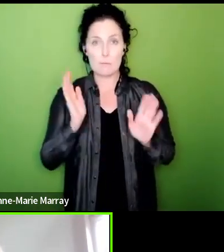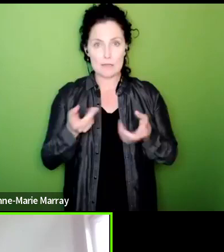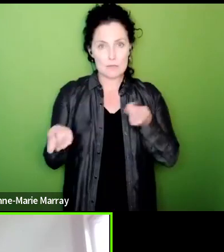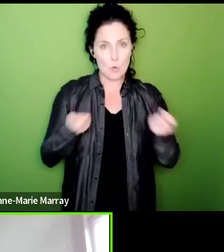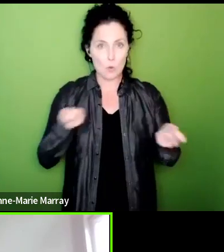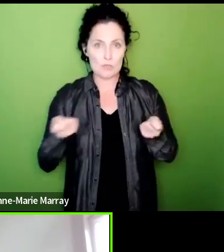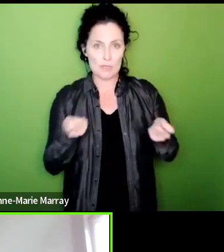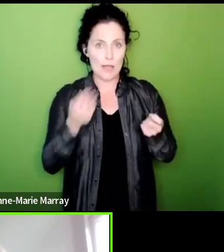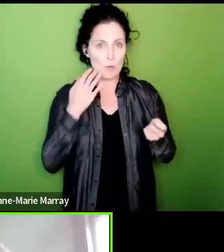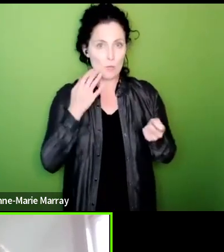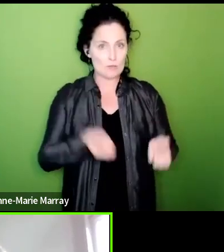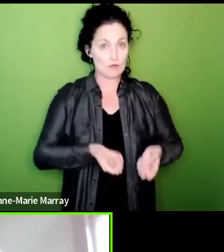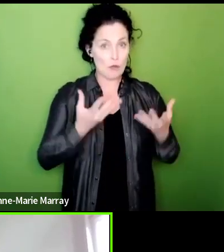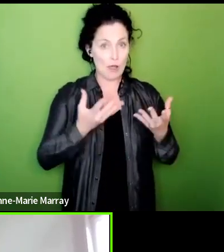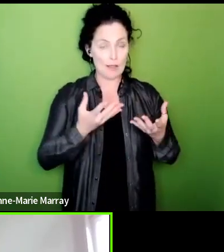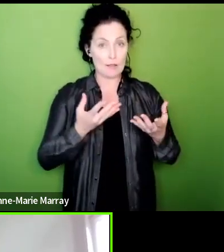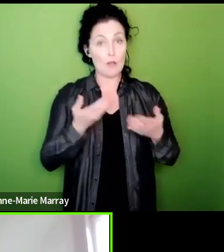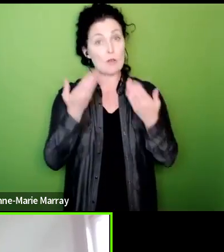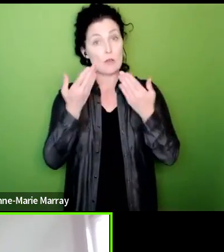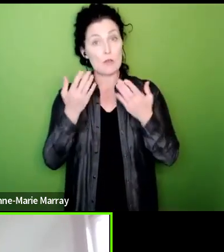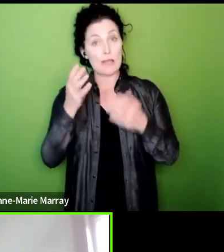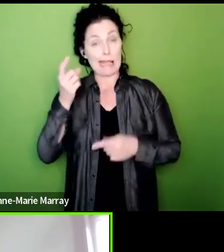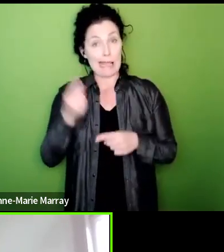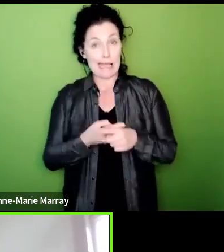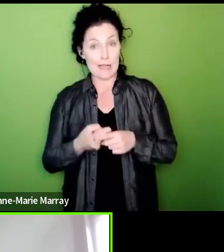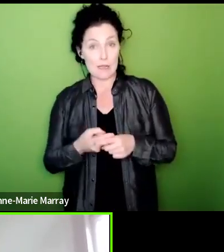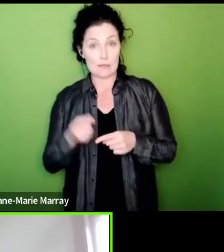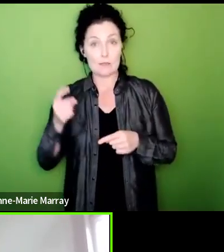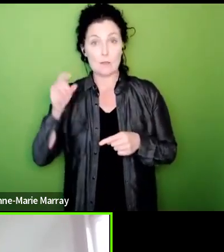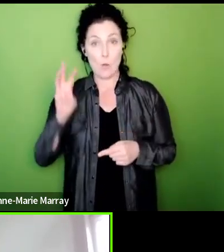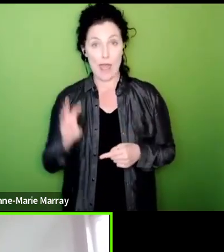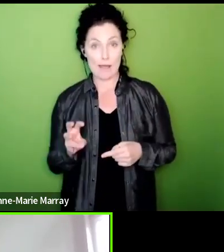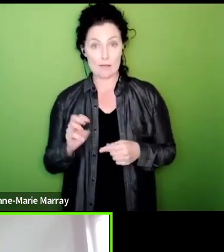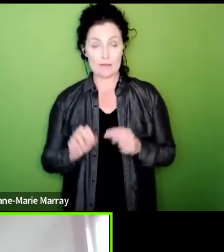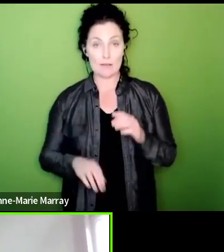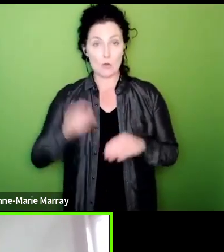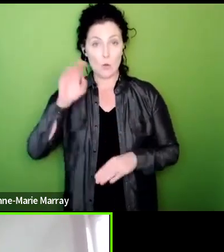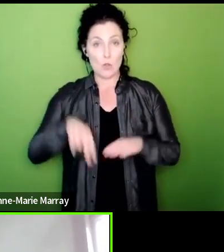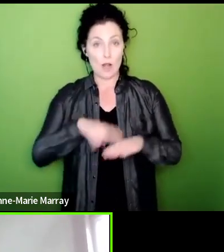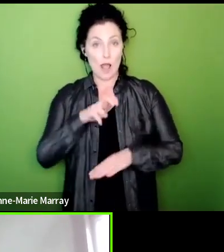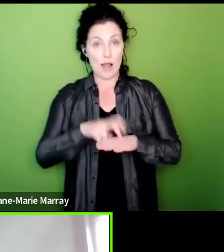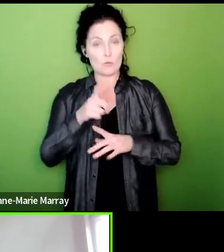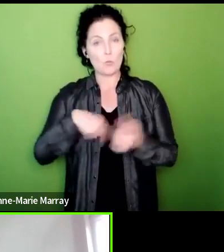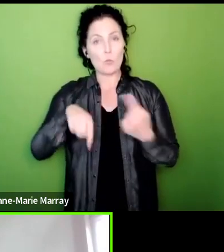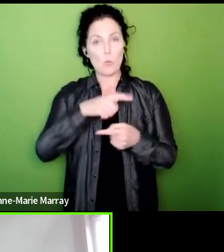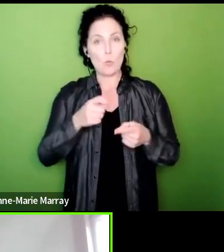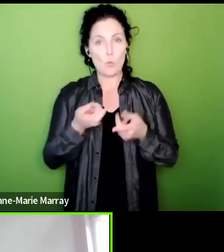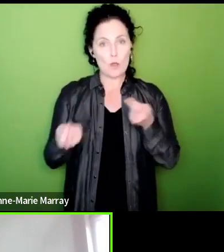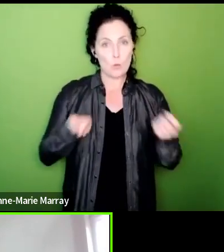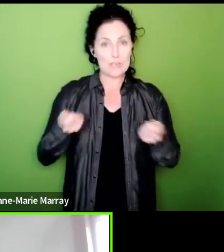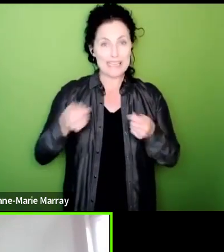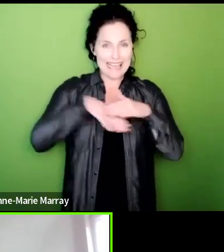other part of the UK what will looking at doing is coordinating within PCS but also with other unions